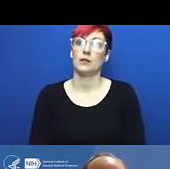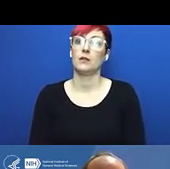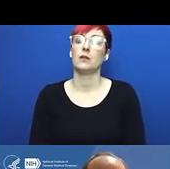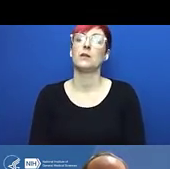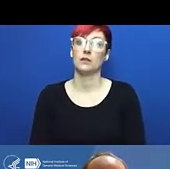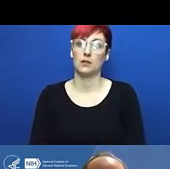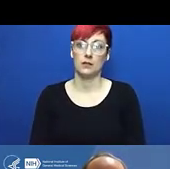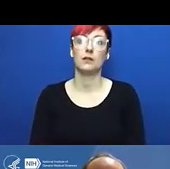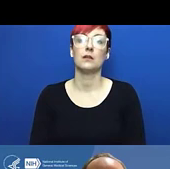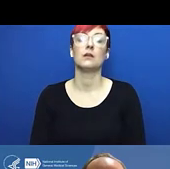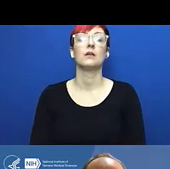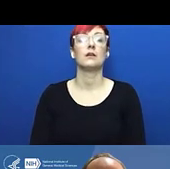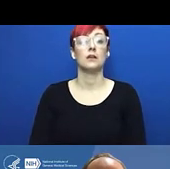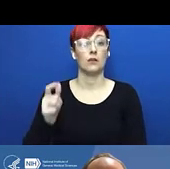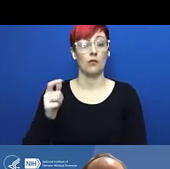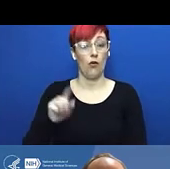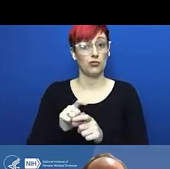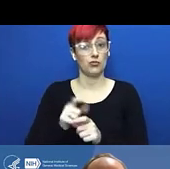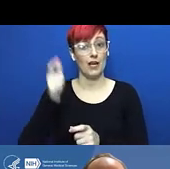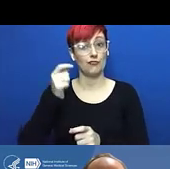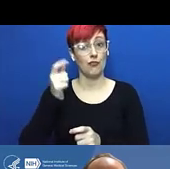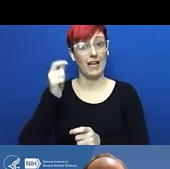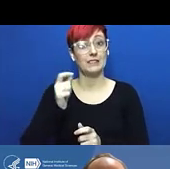or so in lab accidents across the country.